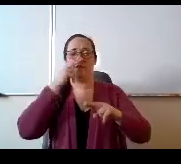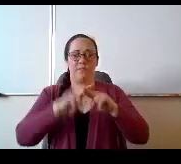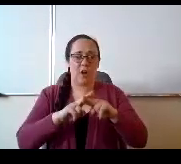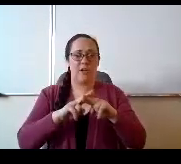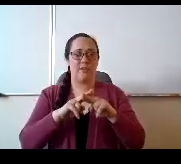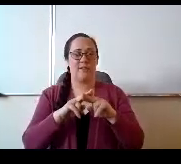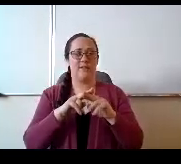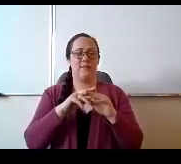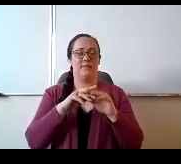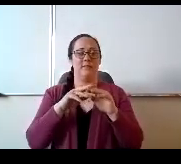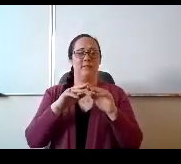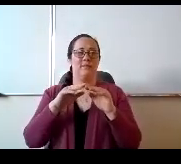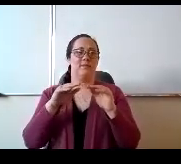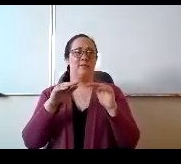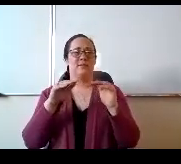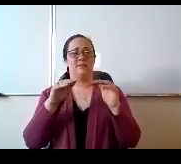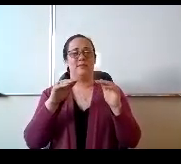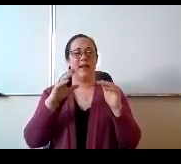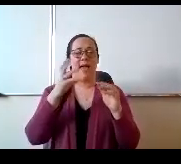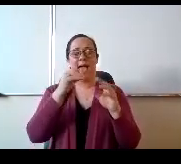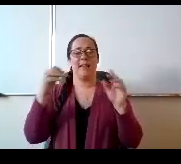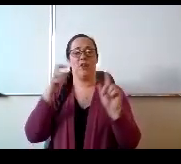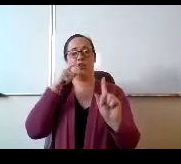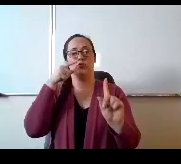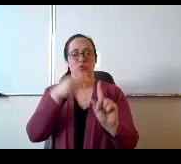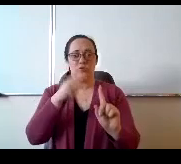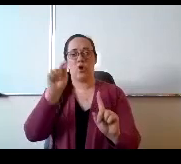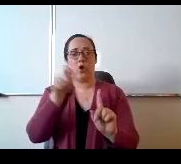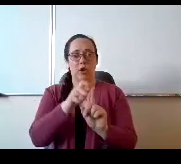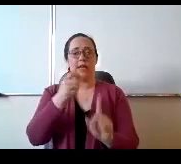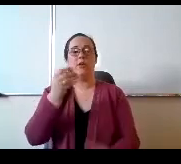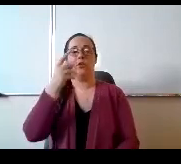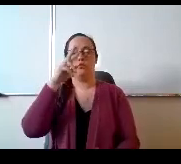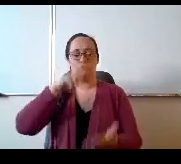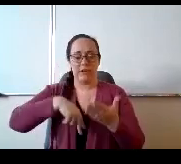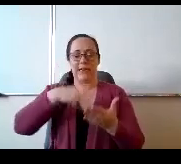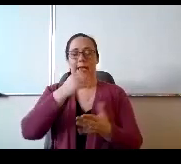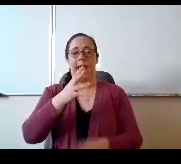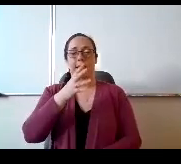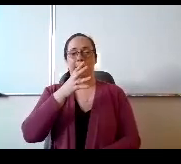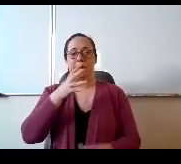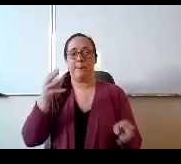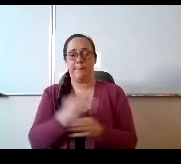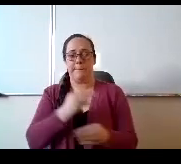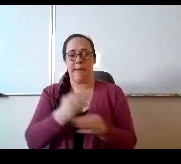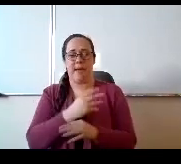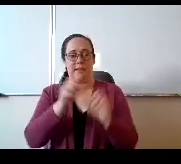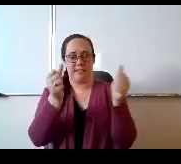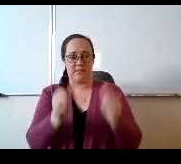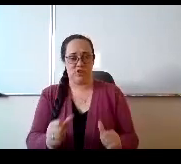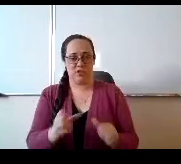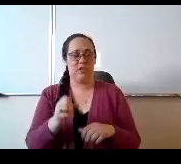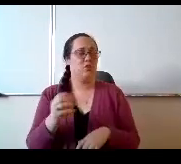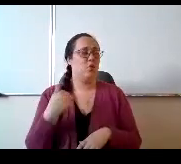that is there and we're all looking at something for the beginning of the year. All of us have done things with